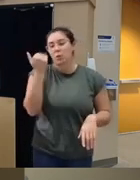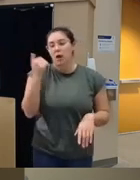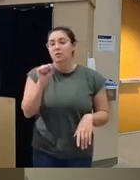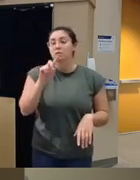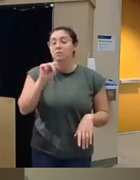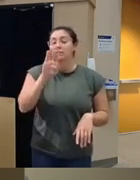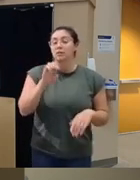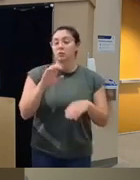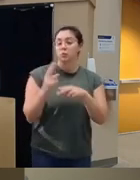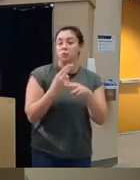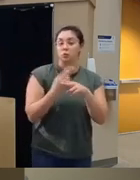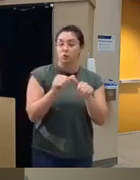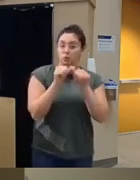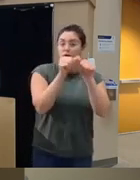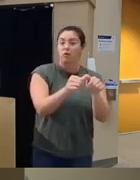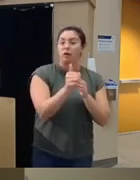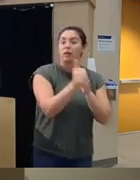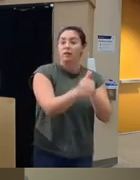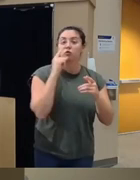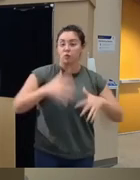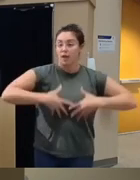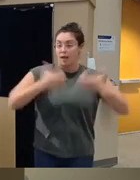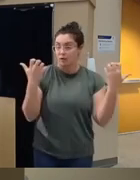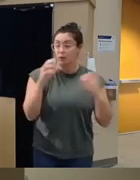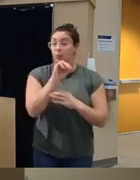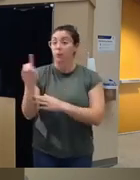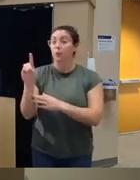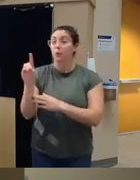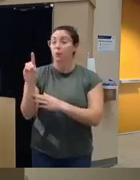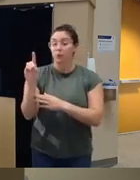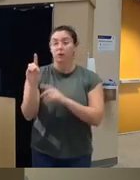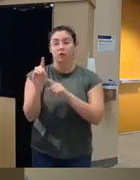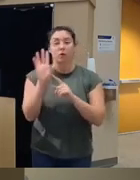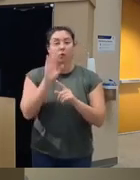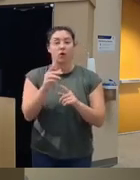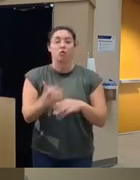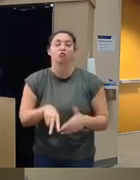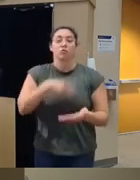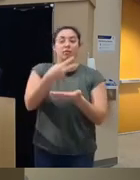aggressive behavior and anger and negative mood can also be uh trigger relapse to substance use